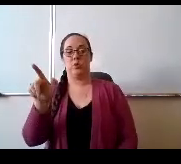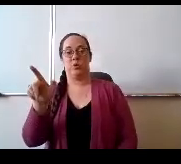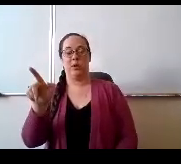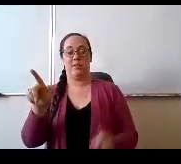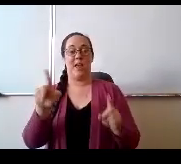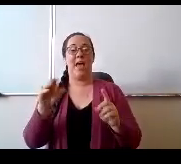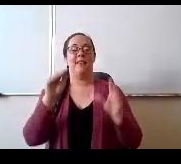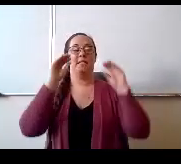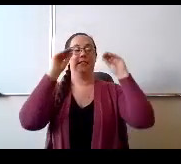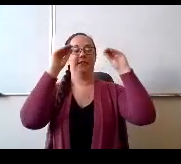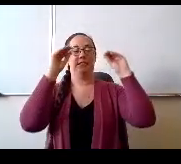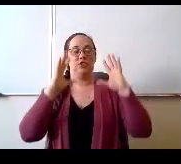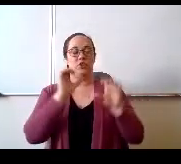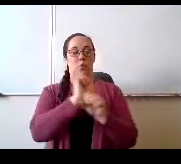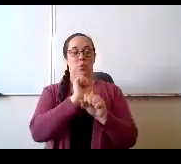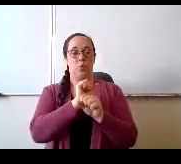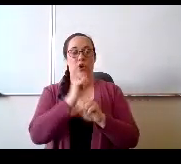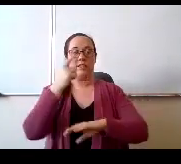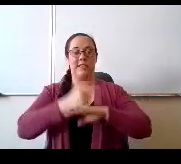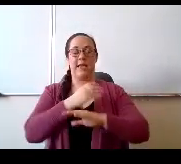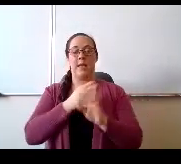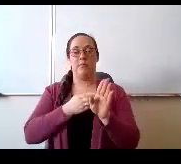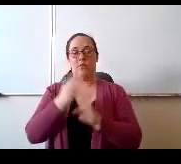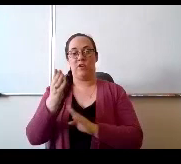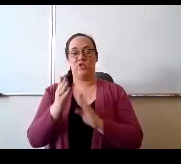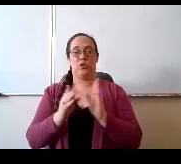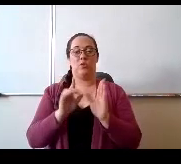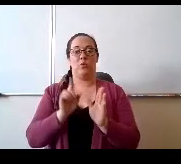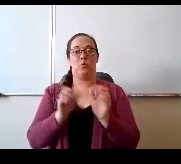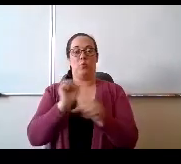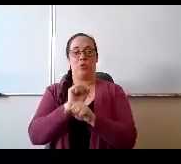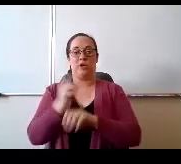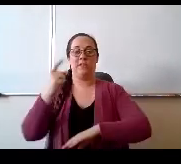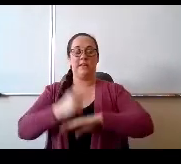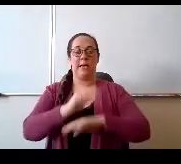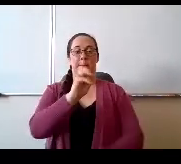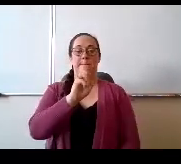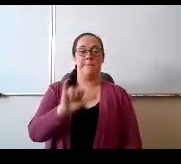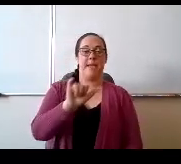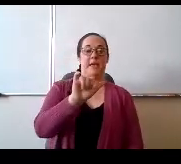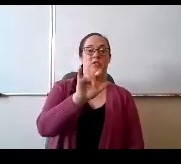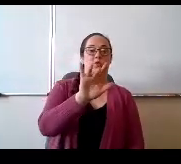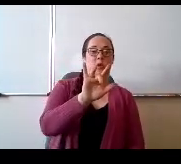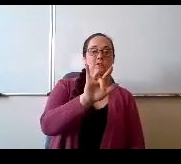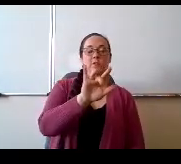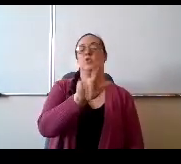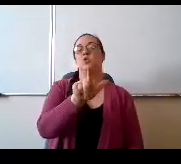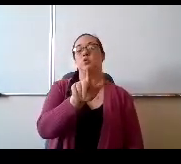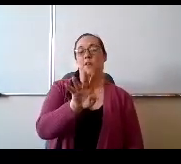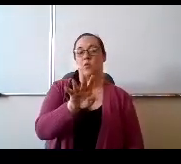professional Learning Day will be on Monday, May 24th and Tuesday, May 25th.